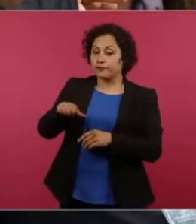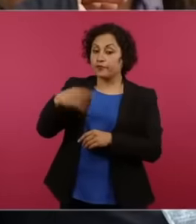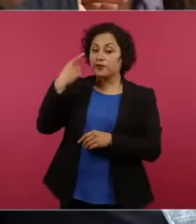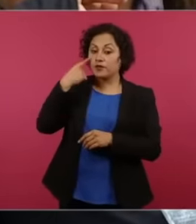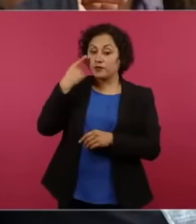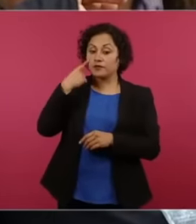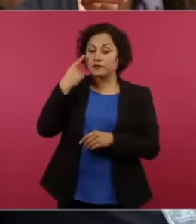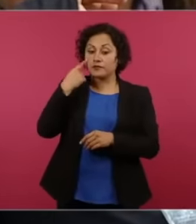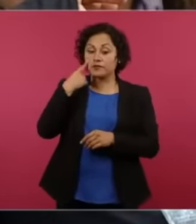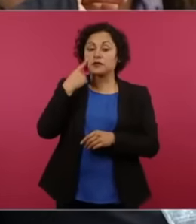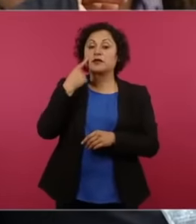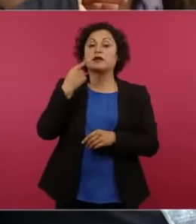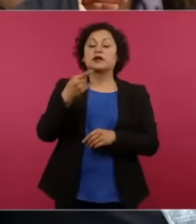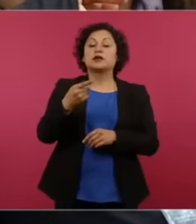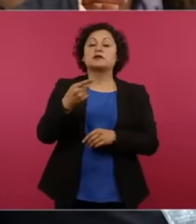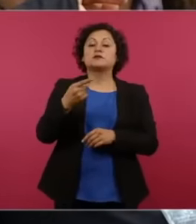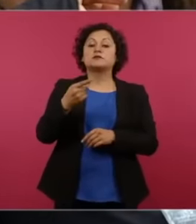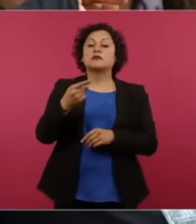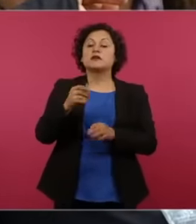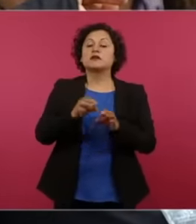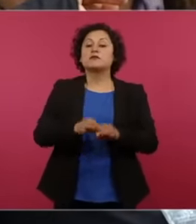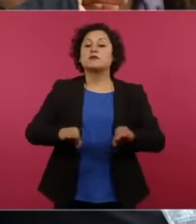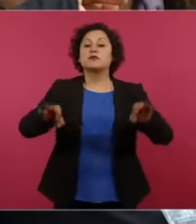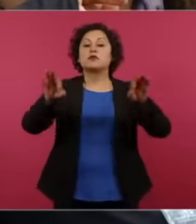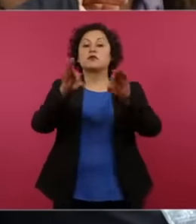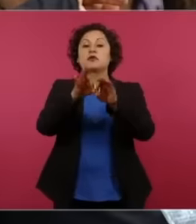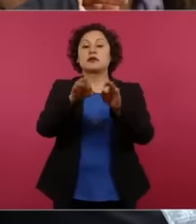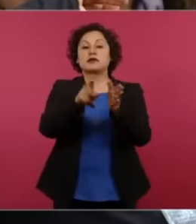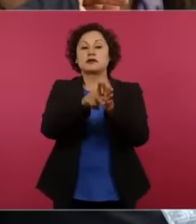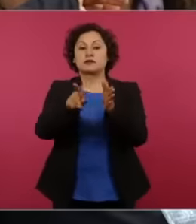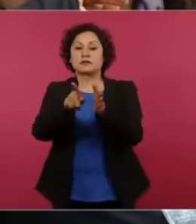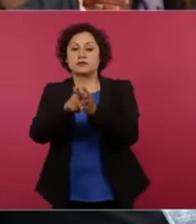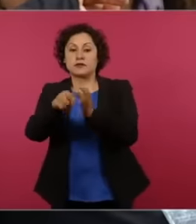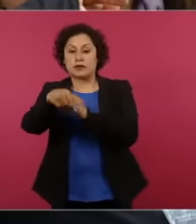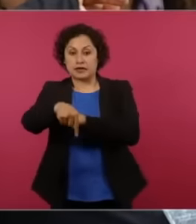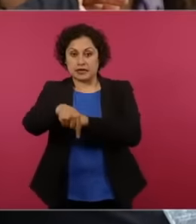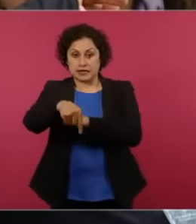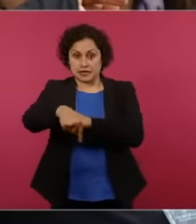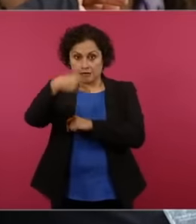Mexico City that even though they claim to be national, they are not. They only circulate in Mexico City